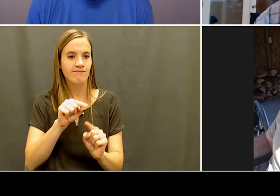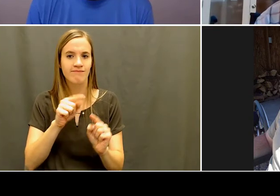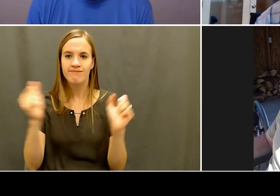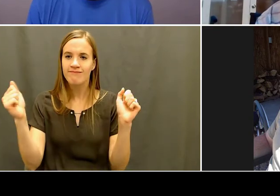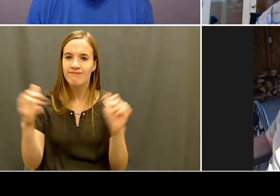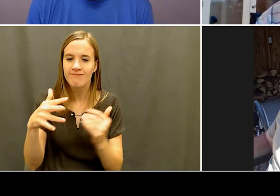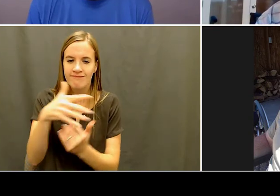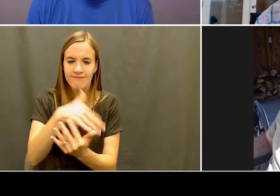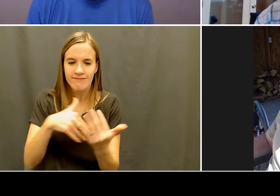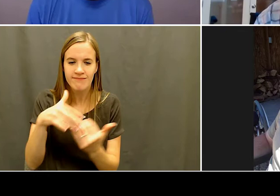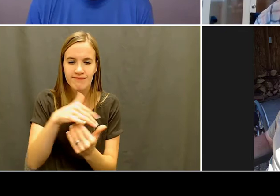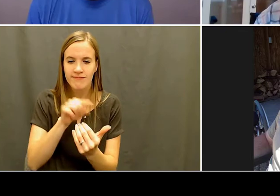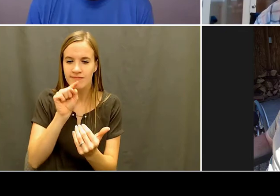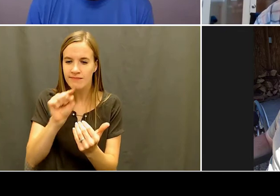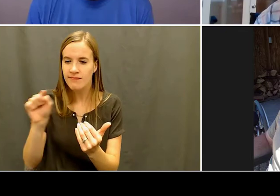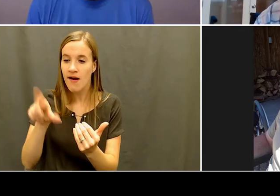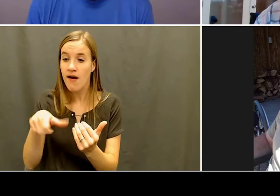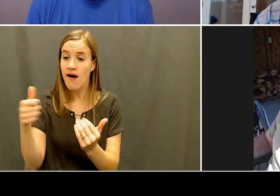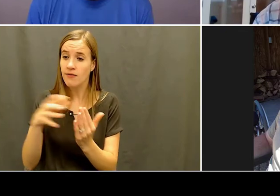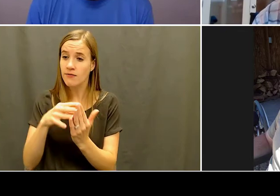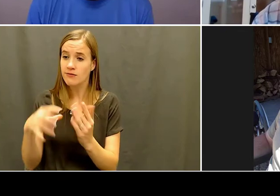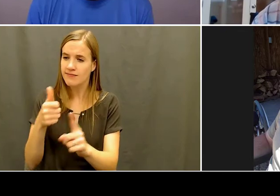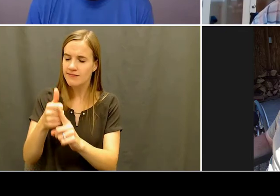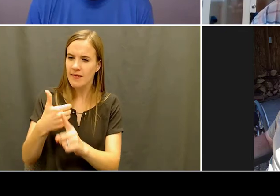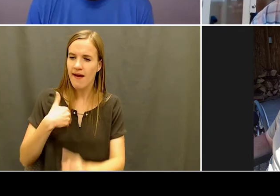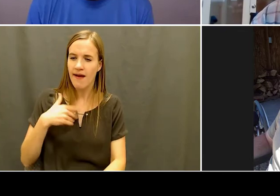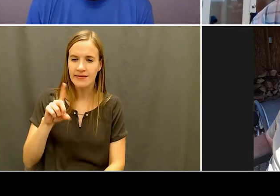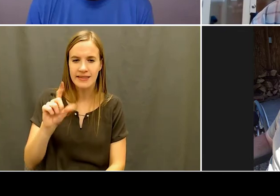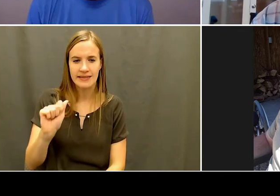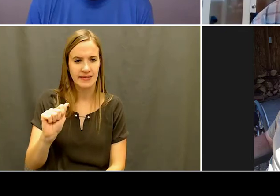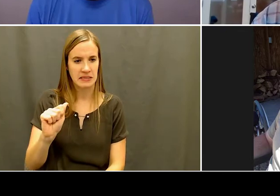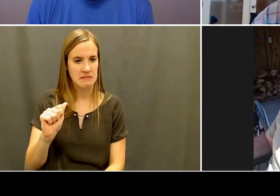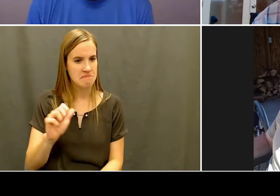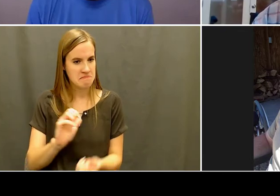school? What What was that? What was that impact on you like?